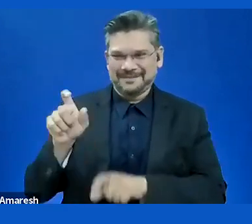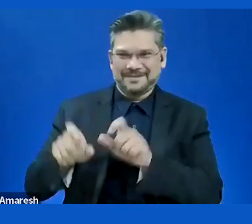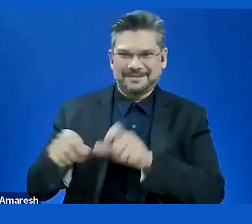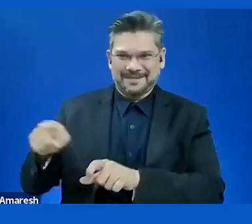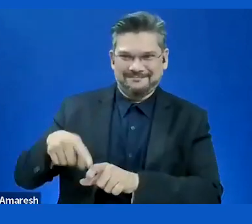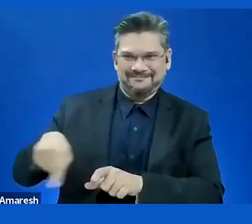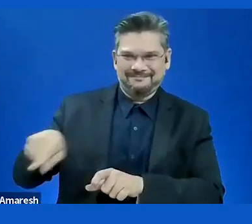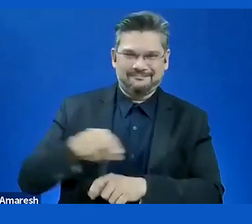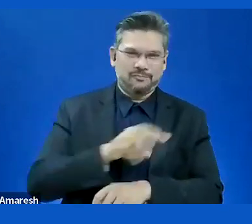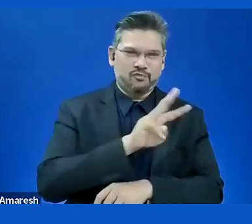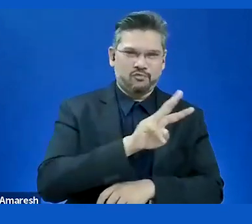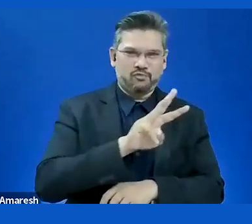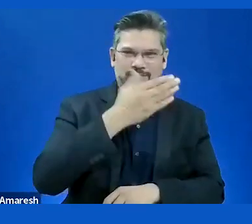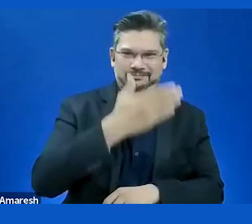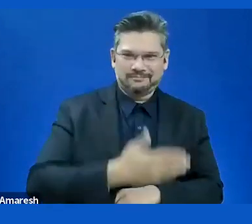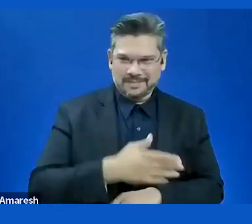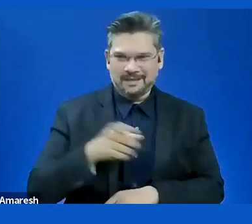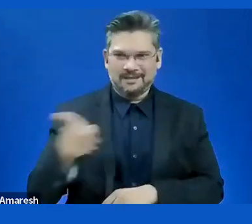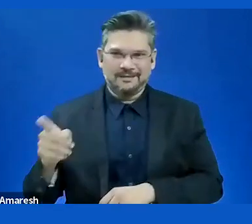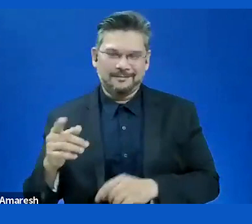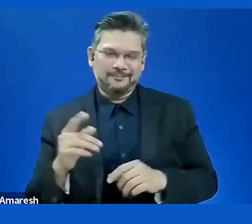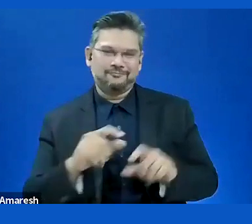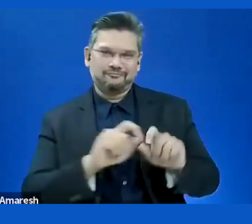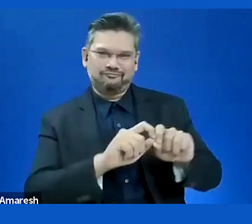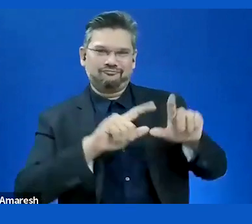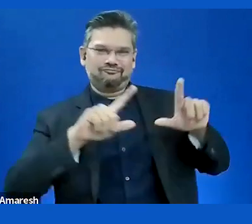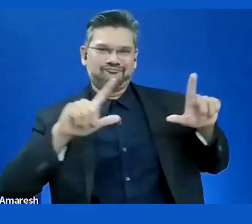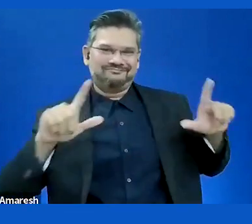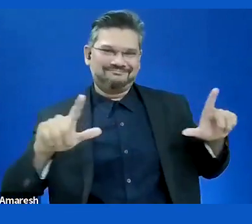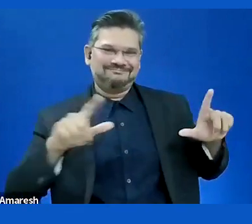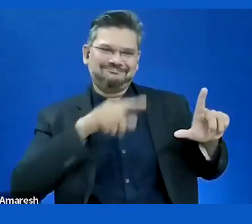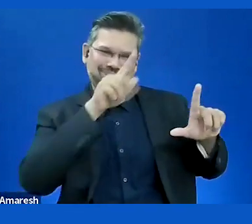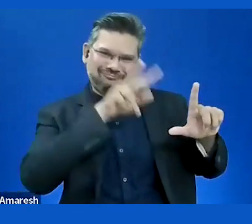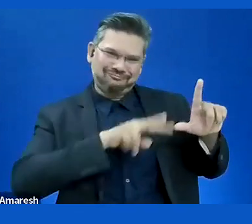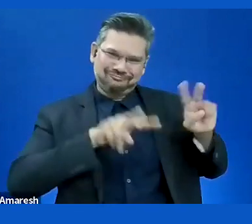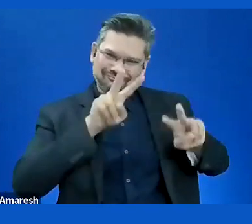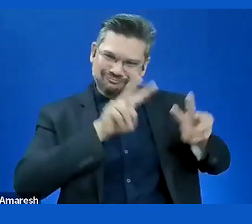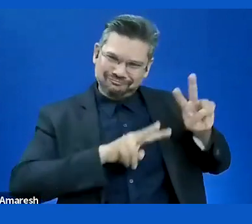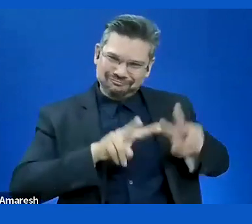it doesn't really matter sometimes if it is compliant or not. It is really what you encounter